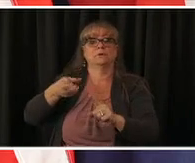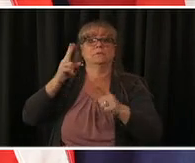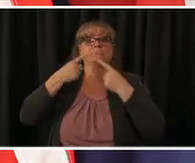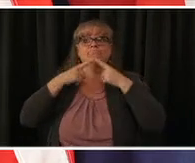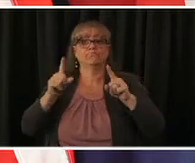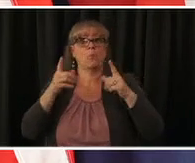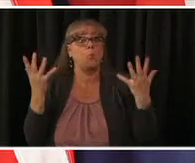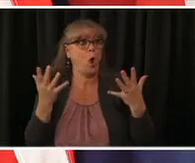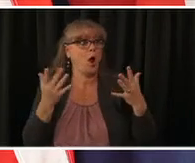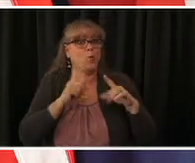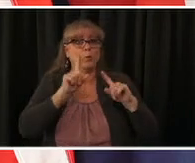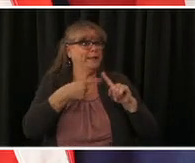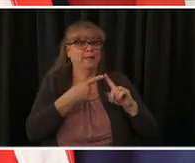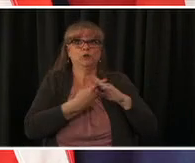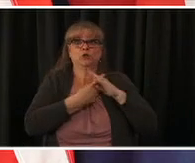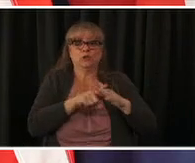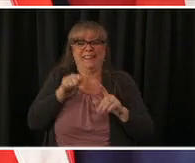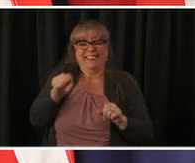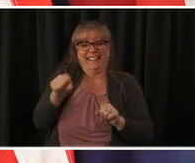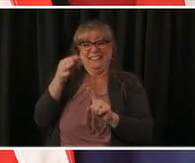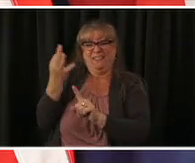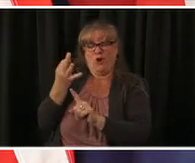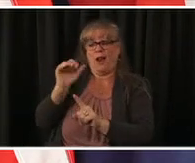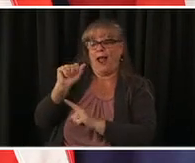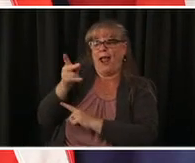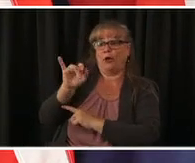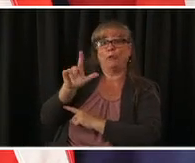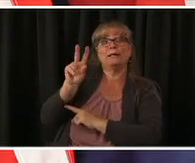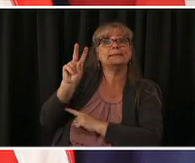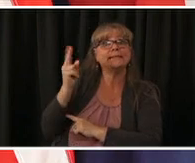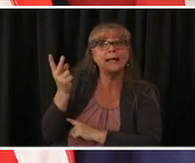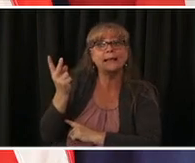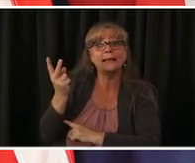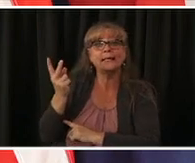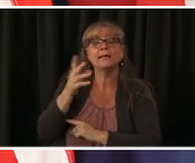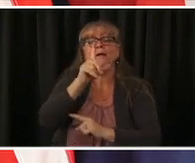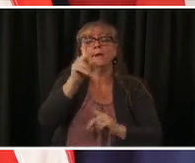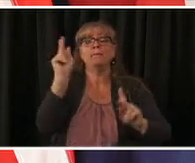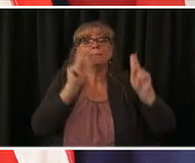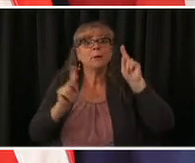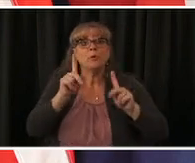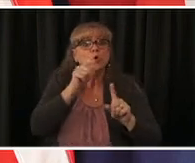in colorado for those everybody 16 and up will be eligible for the pfizer vaccine everybody 18 and